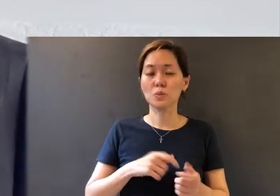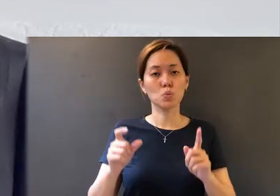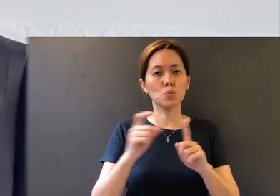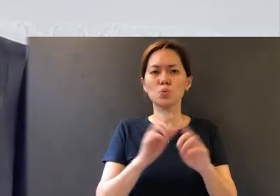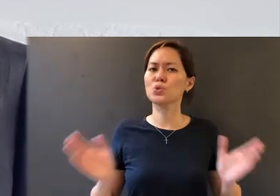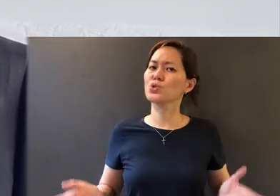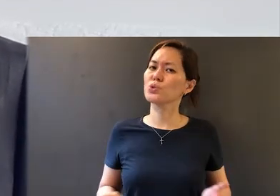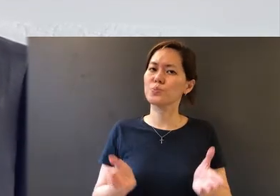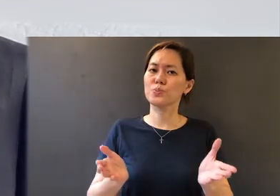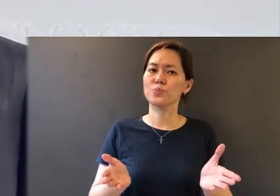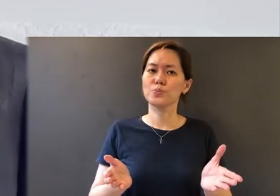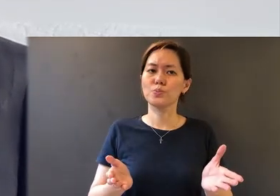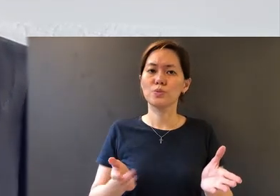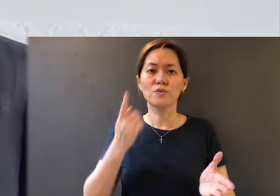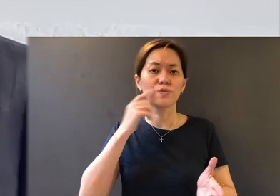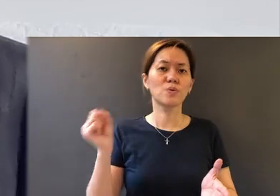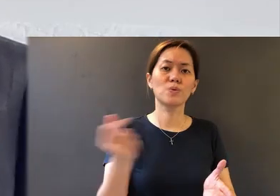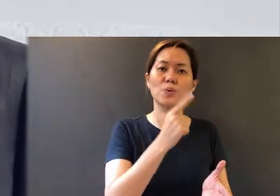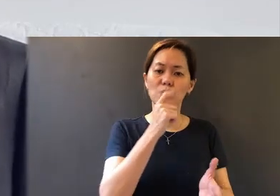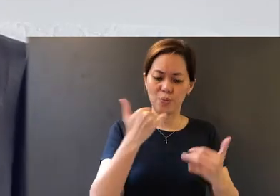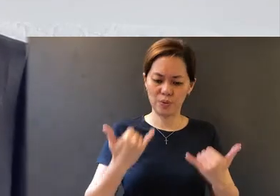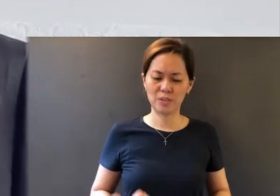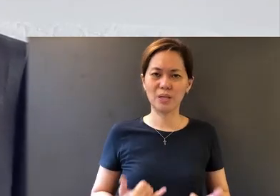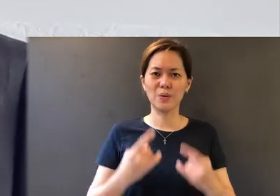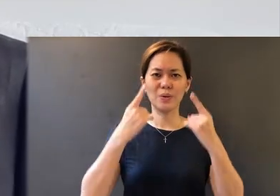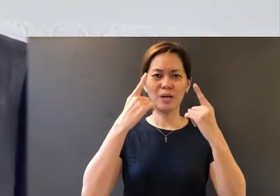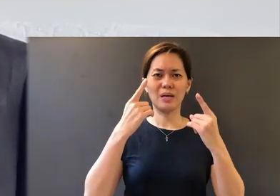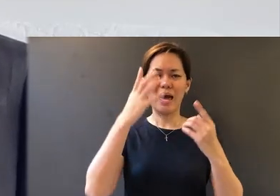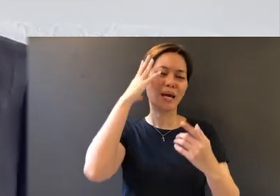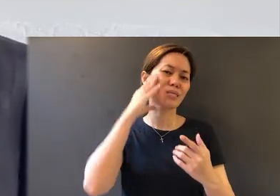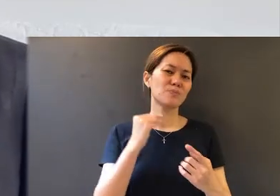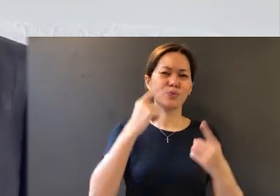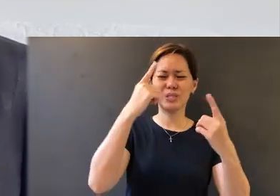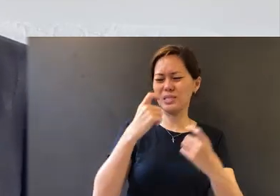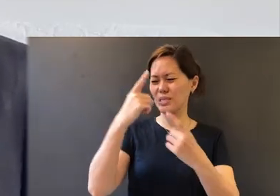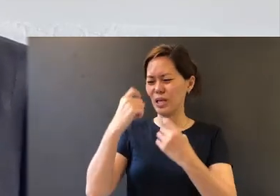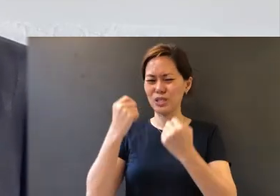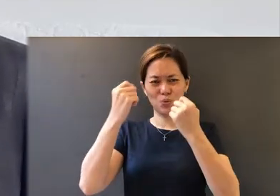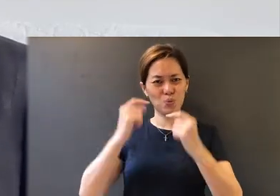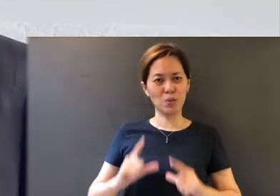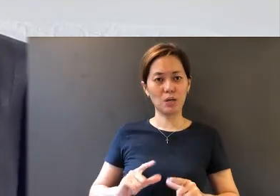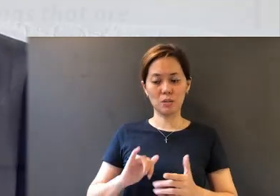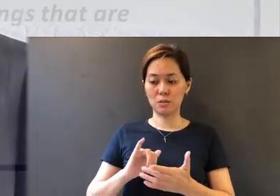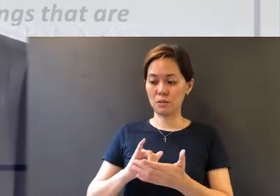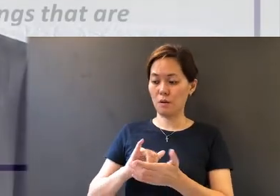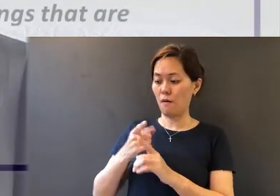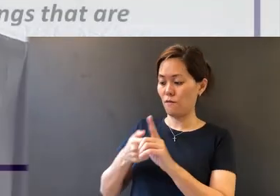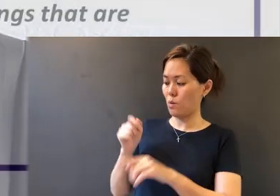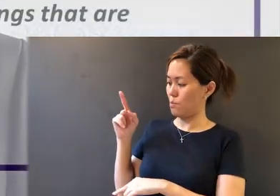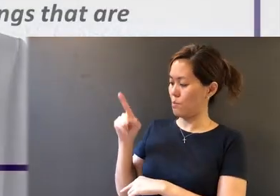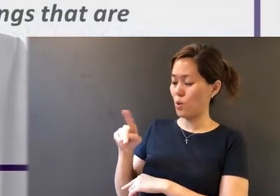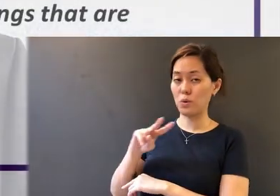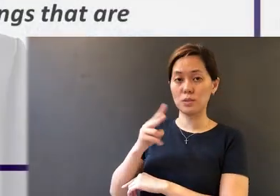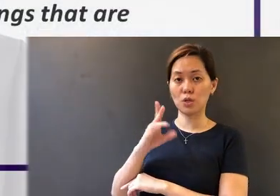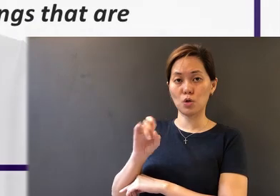who are going through testing and trials. And these are the words of Paul from 2 Corinthians 4:16-18.